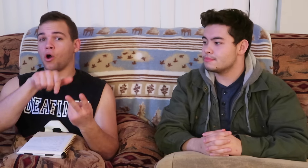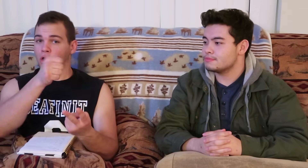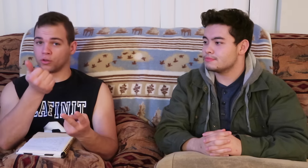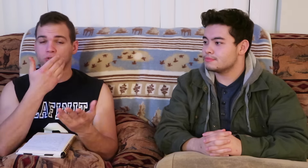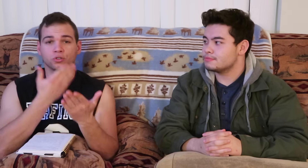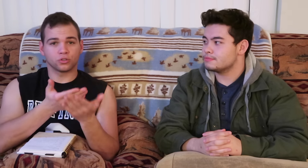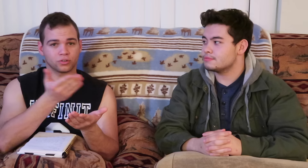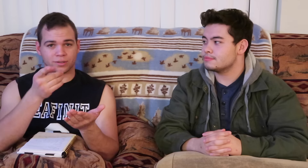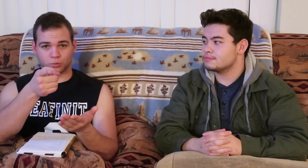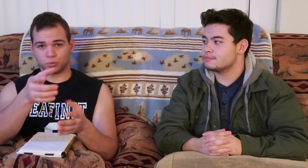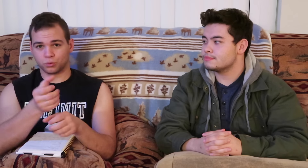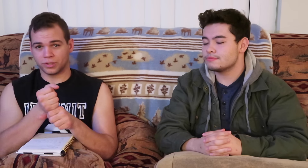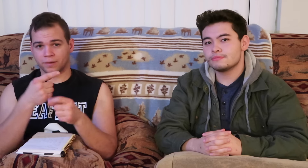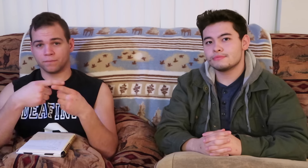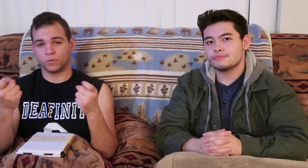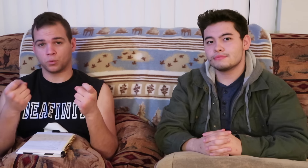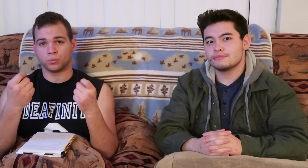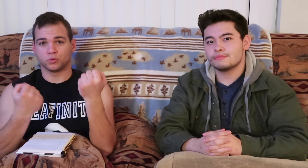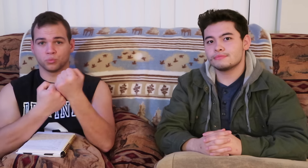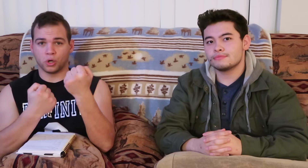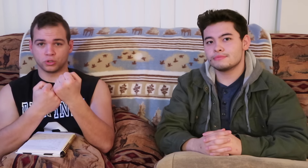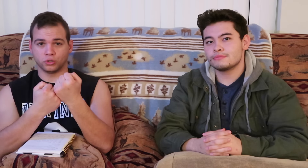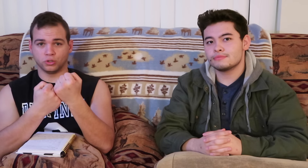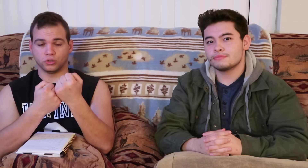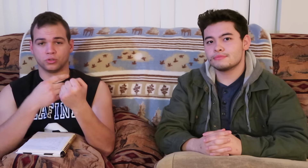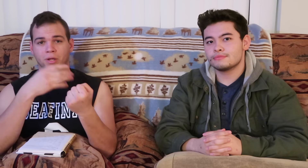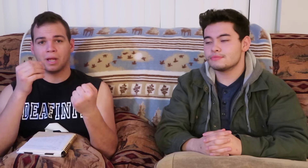Another good thing you get from supporting